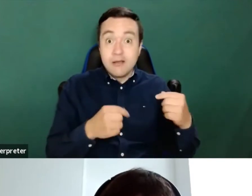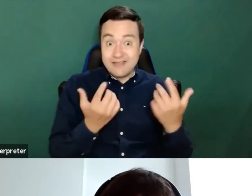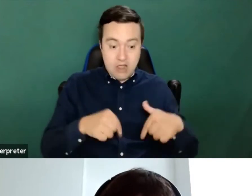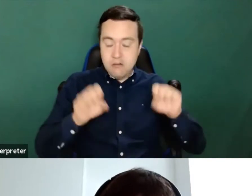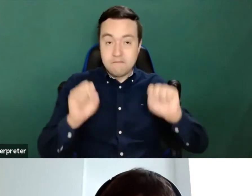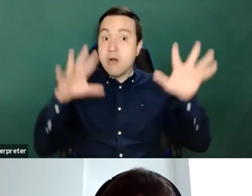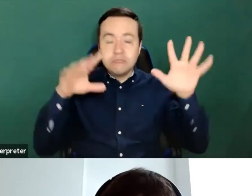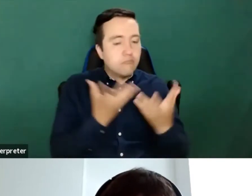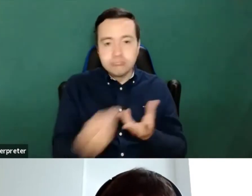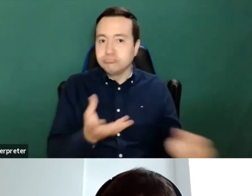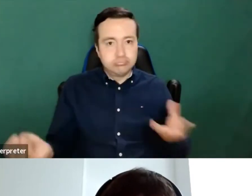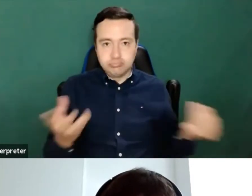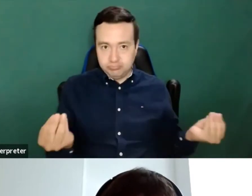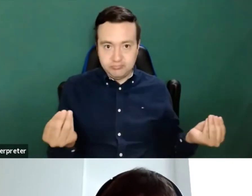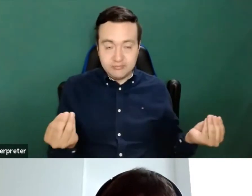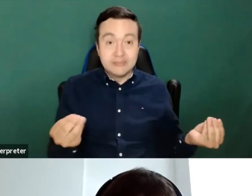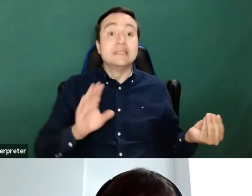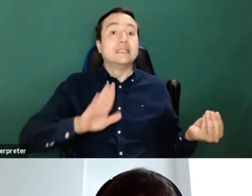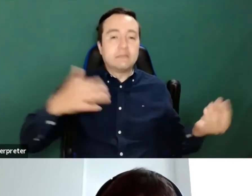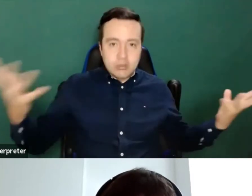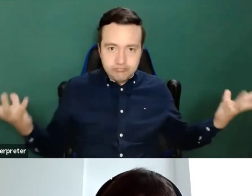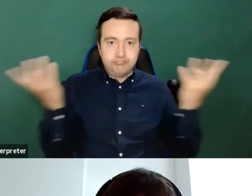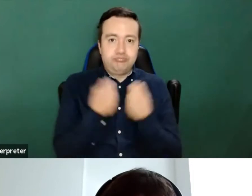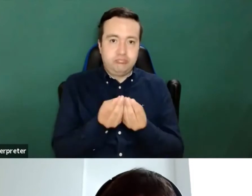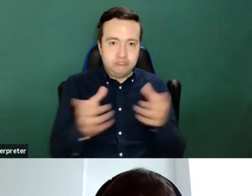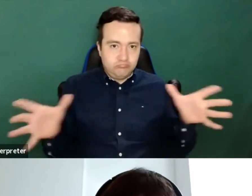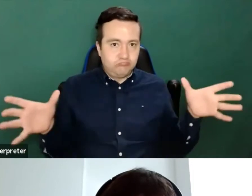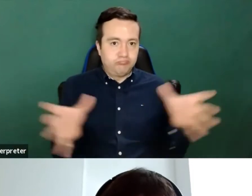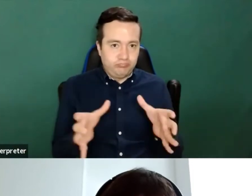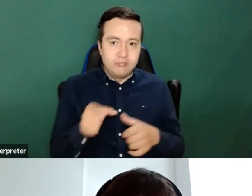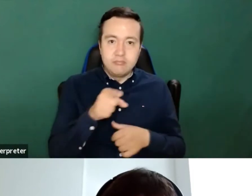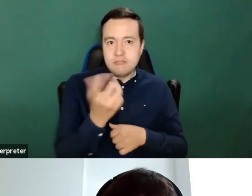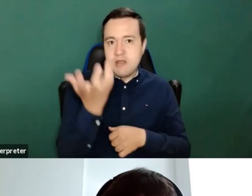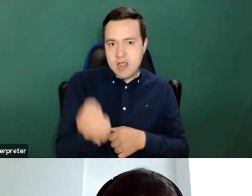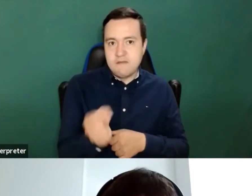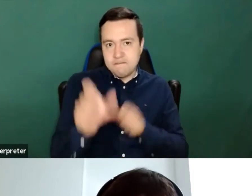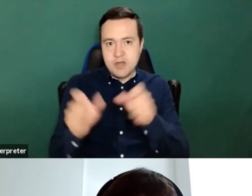back into the panel discussions where where the facilitators will shortly report back on the results.